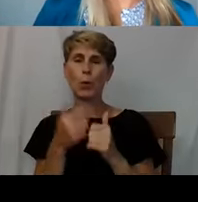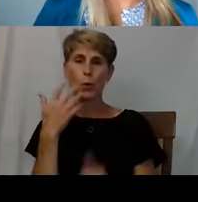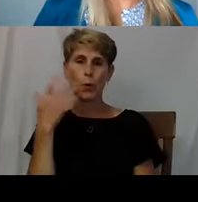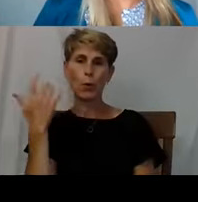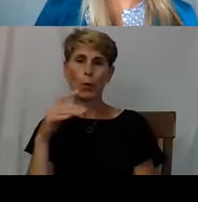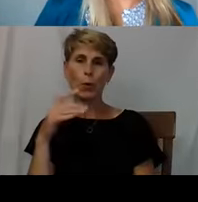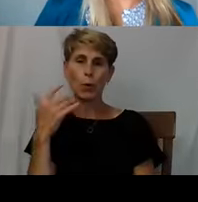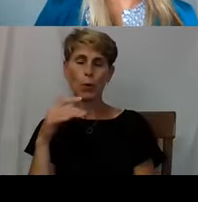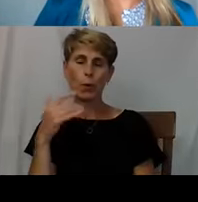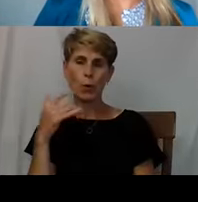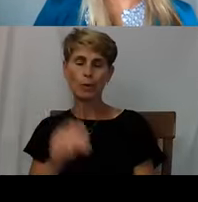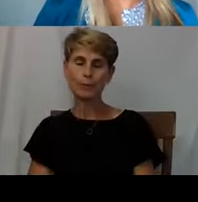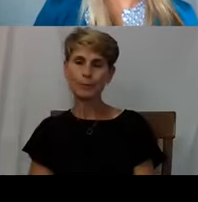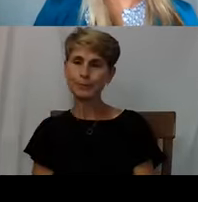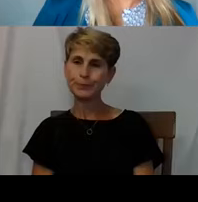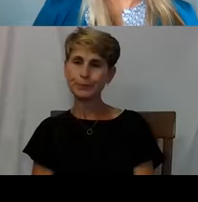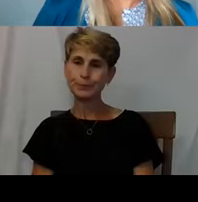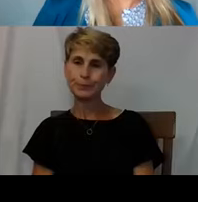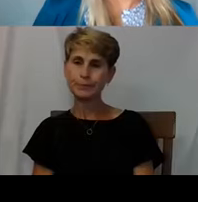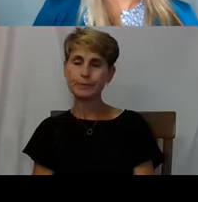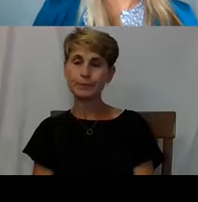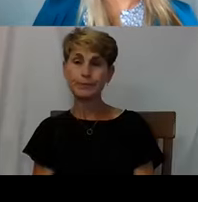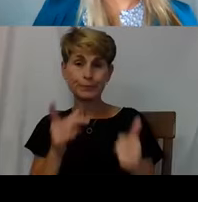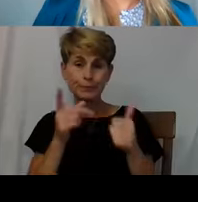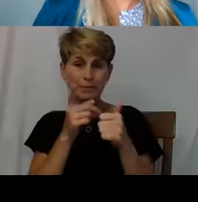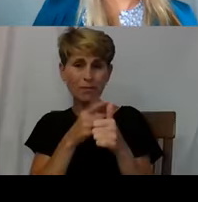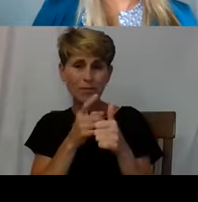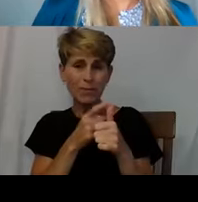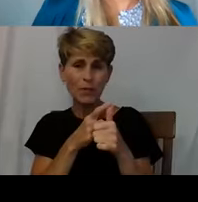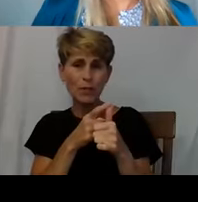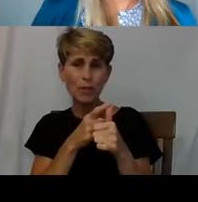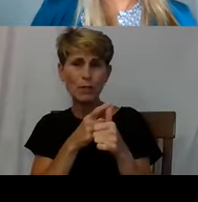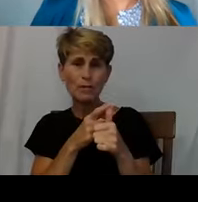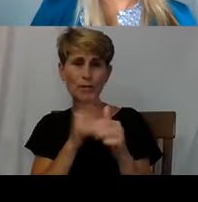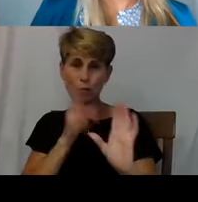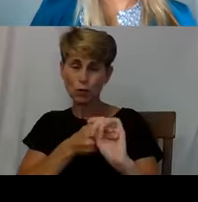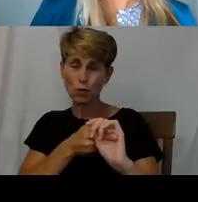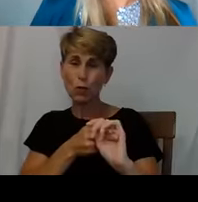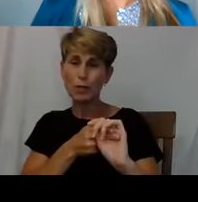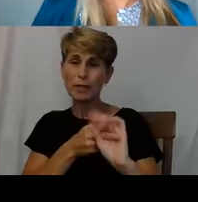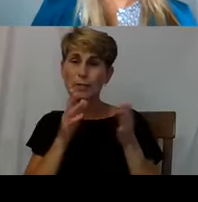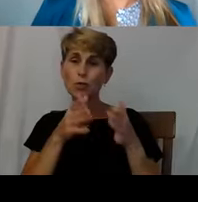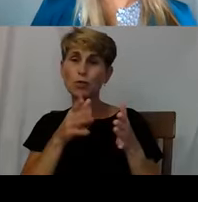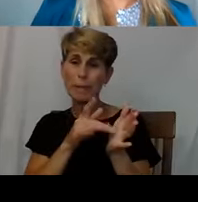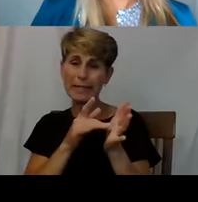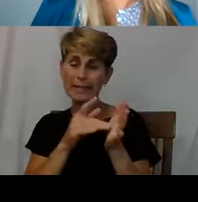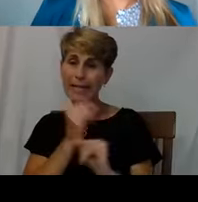I would say first to join the Street Medicine Institute, and I can put in a little plug because